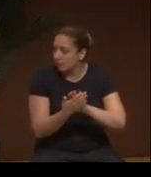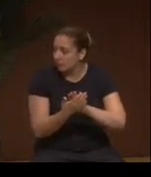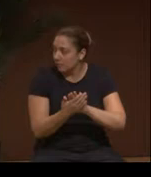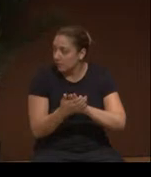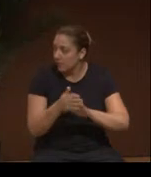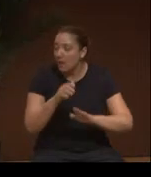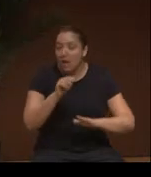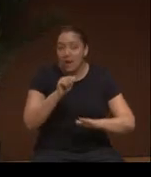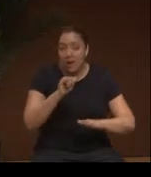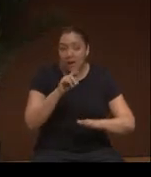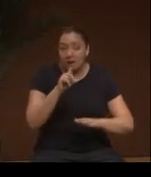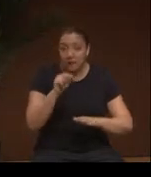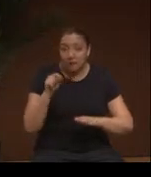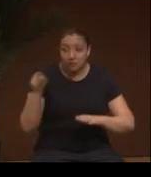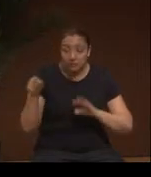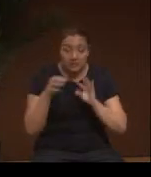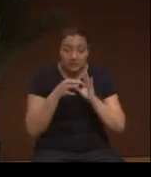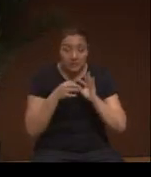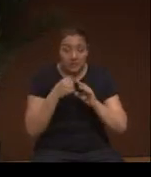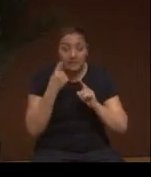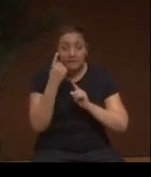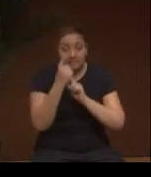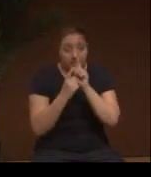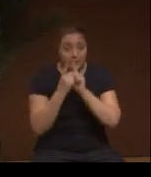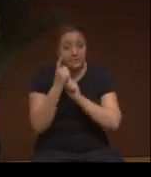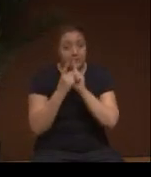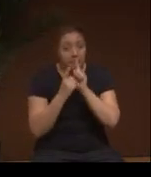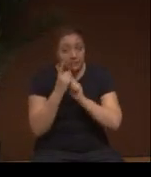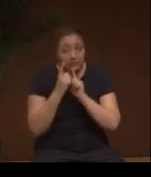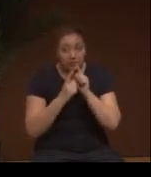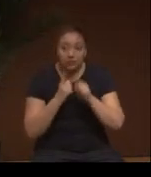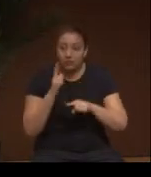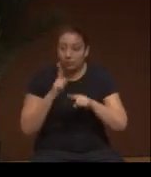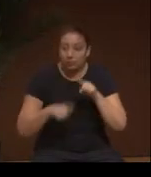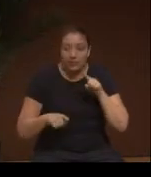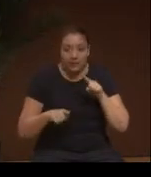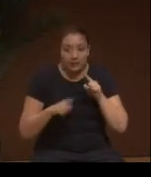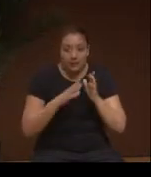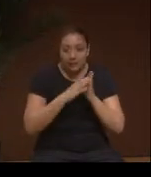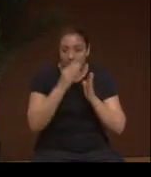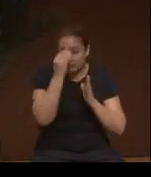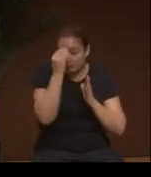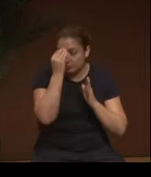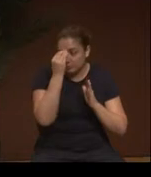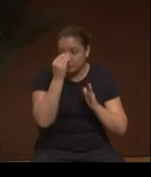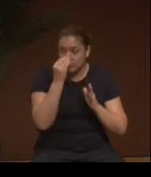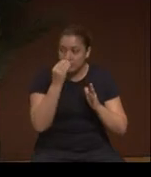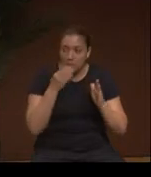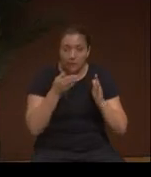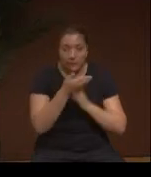She says face to face, you cannot do, you cannot learn through the Internet.